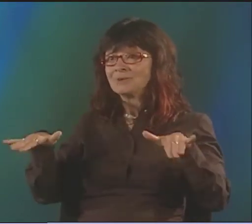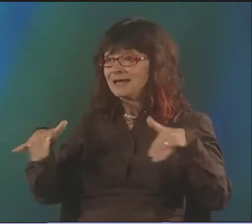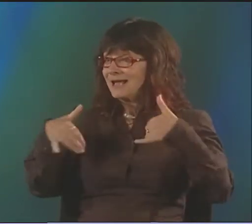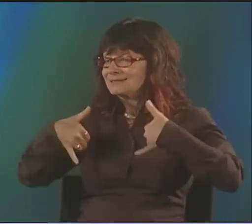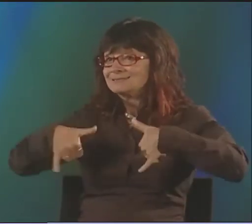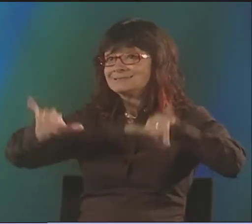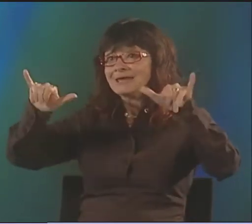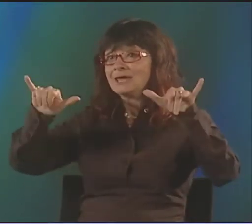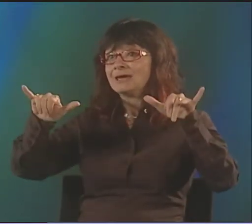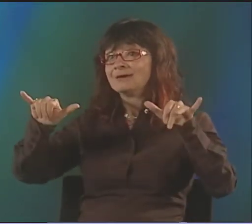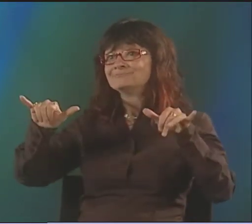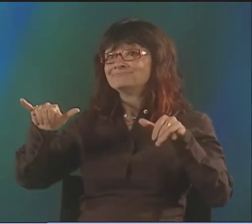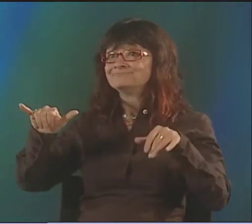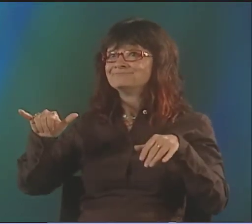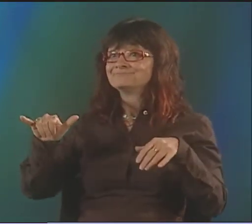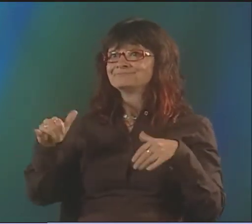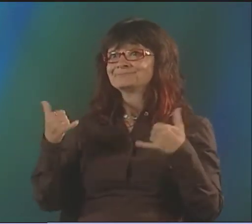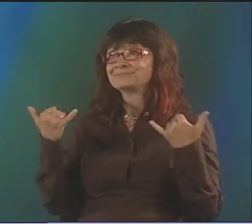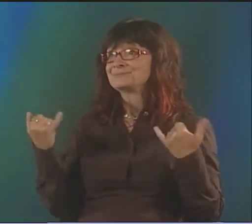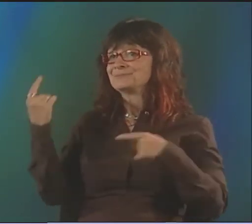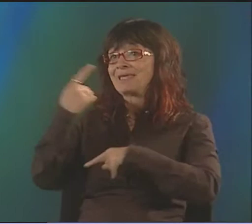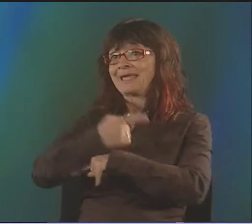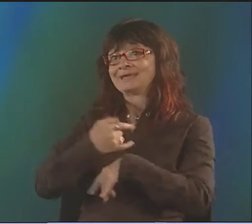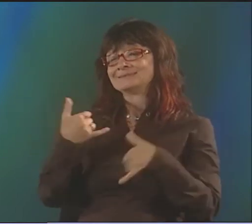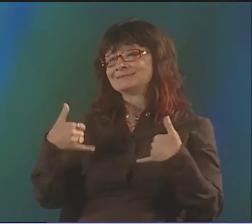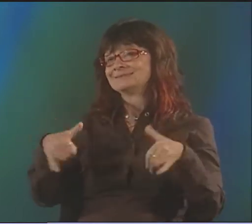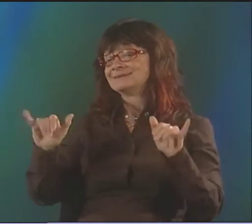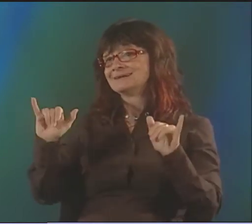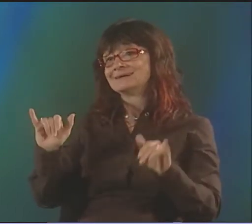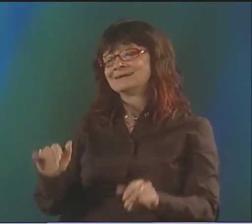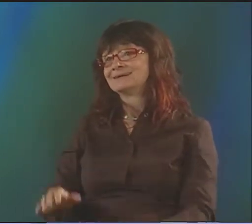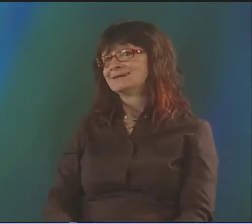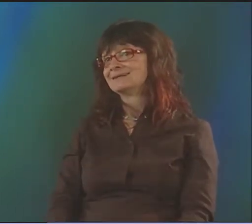AND IN OTHER PLACES IN THE WORLD, TOO, IT'S STILL HAPPENING.